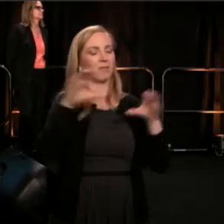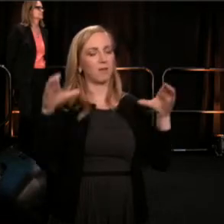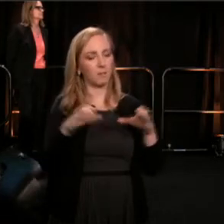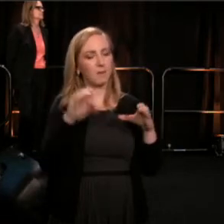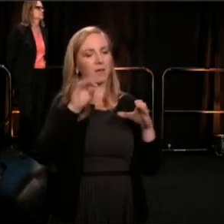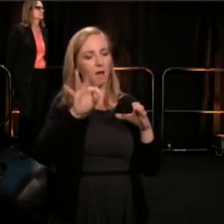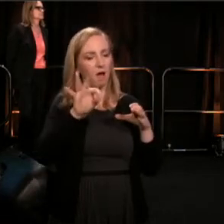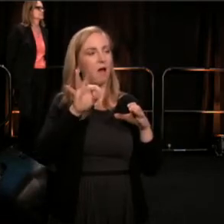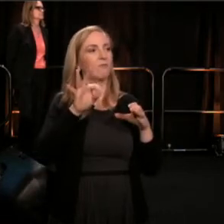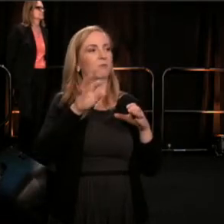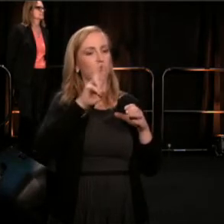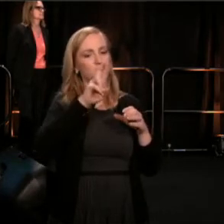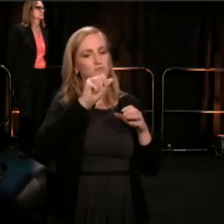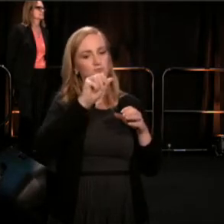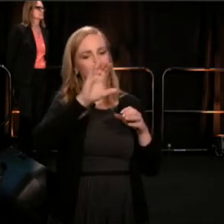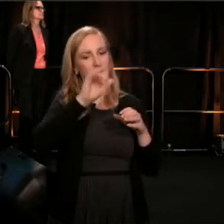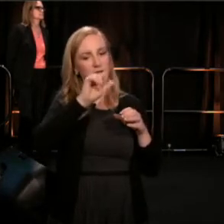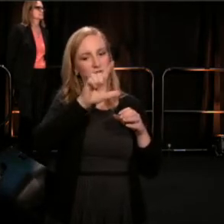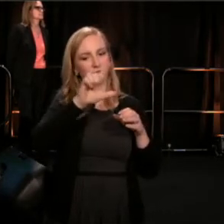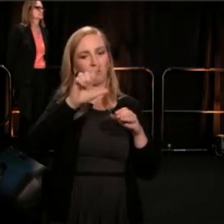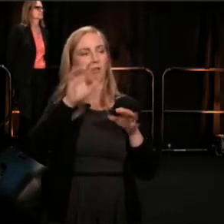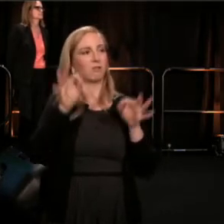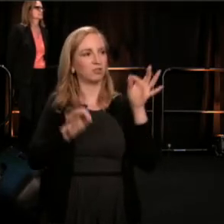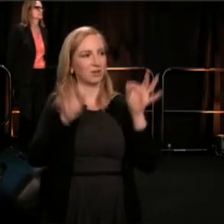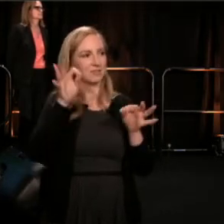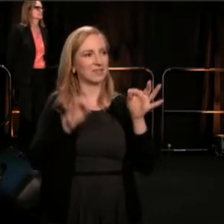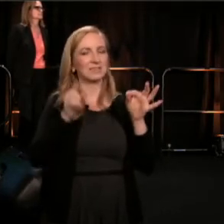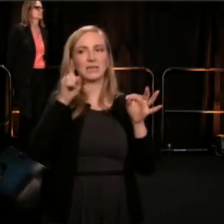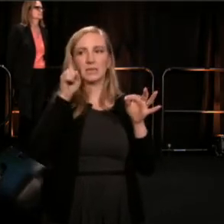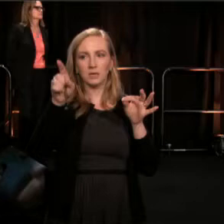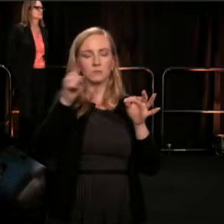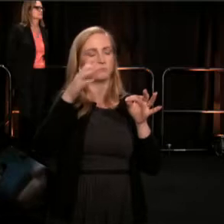John O'Neill had a vision for theater as an organizing tool.